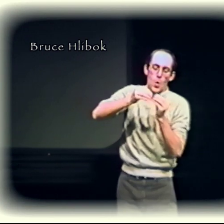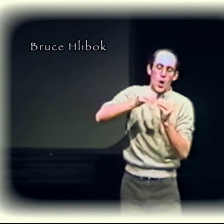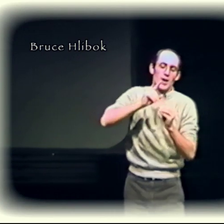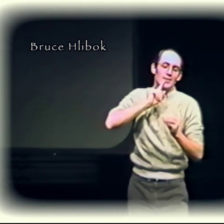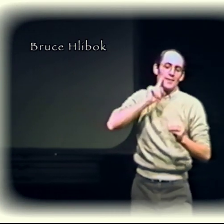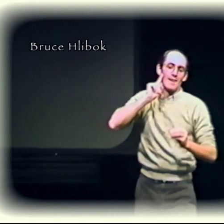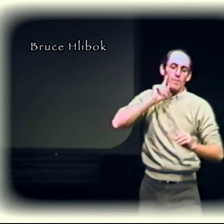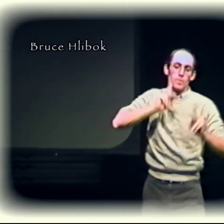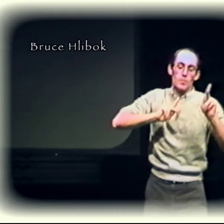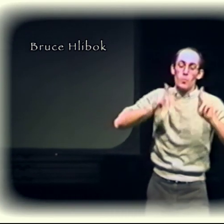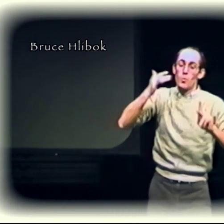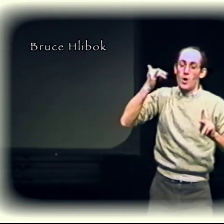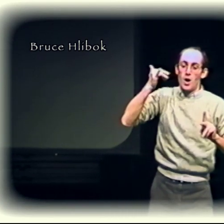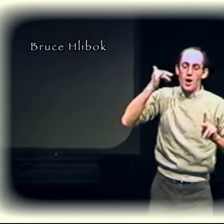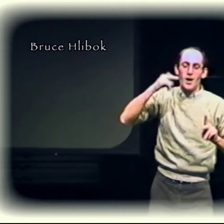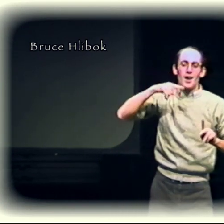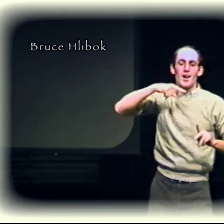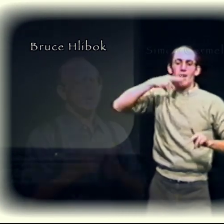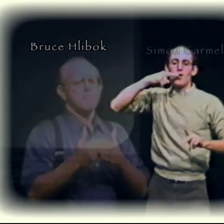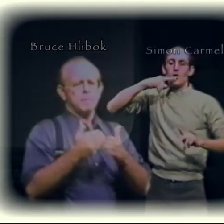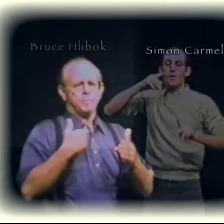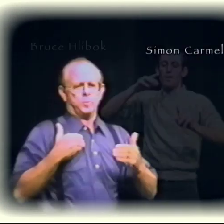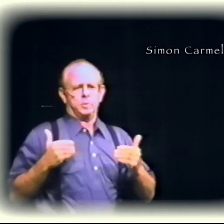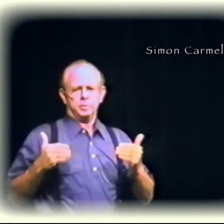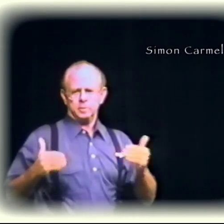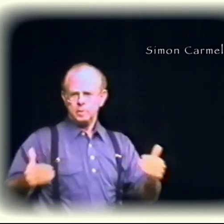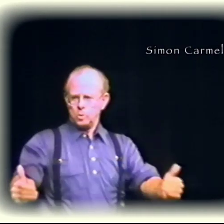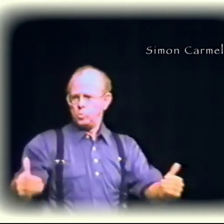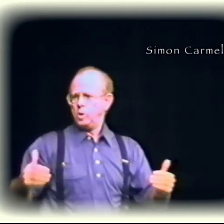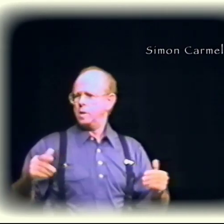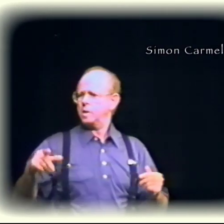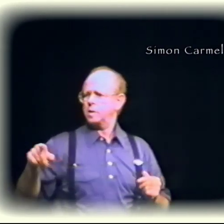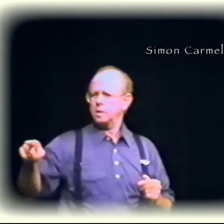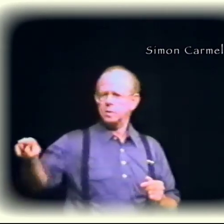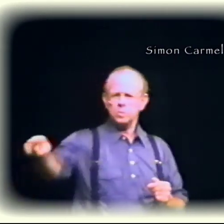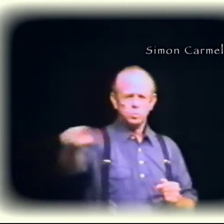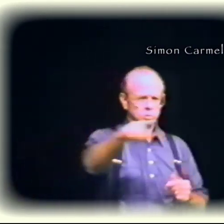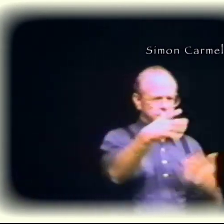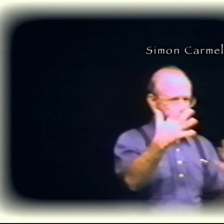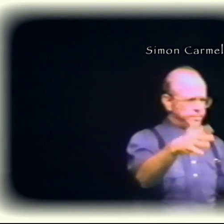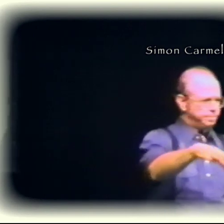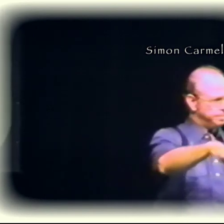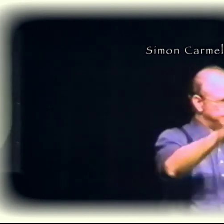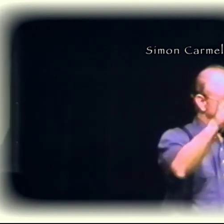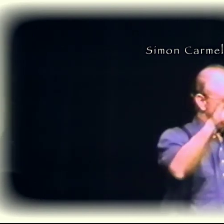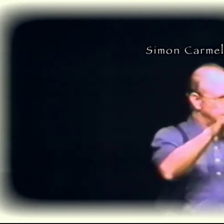Major forces like Jim Cohn, Peter Cook and Debbie Rennie, they'd left the area,